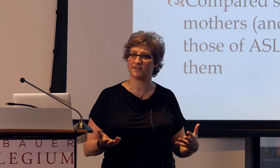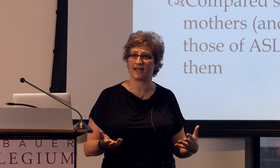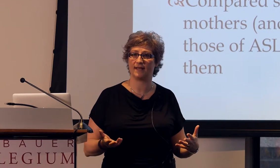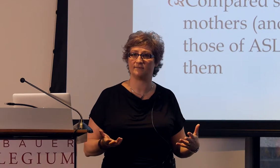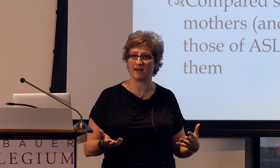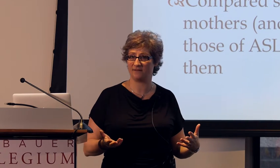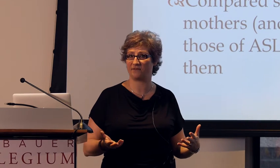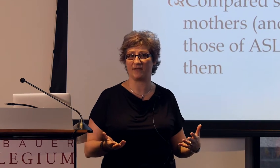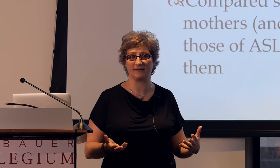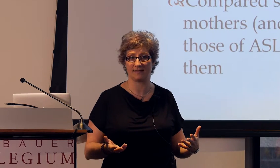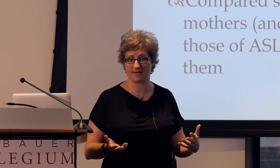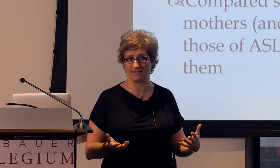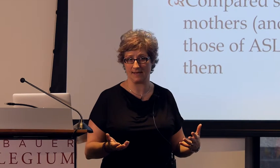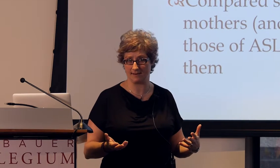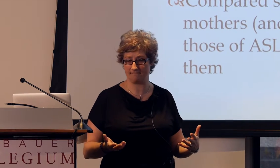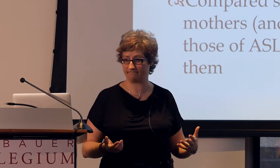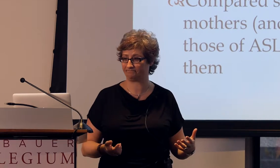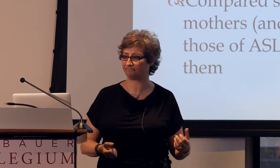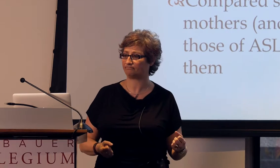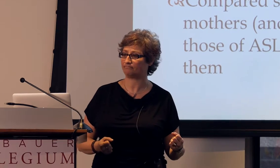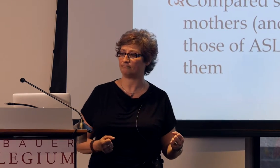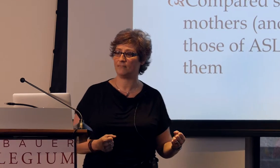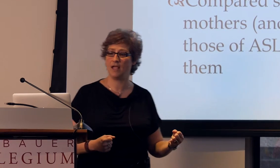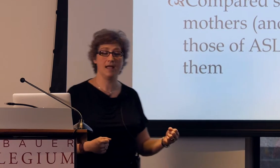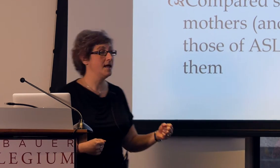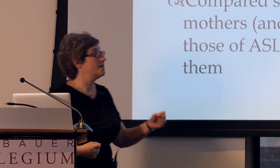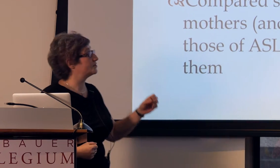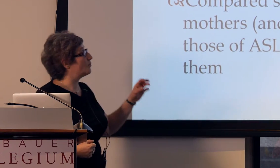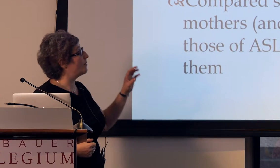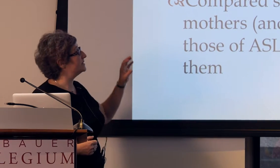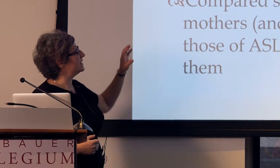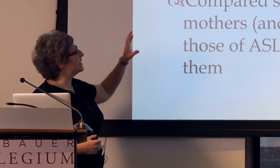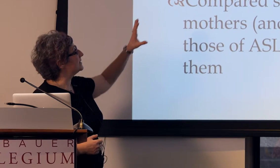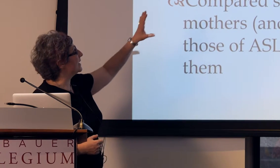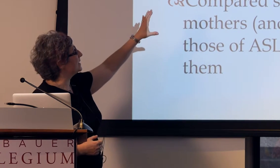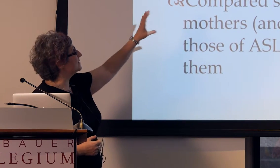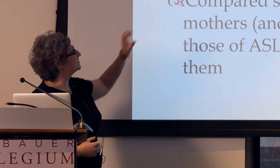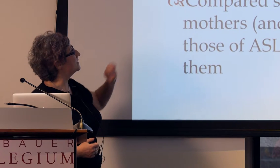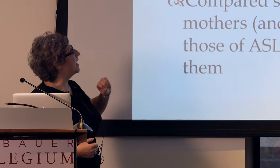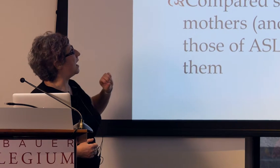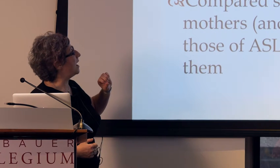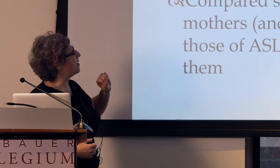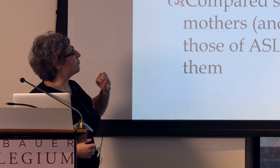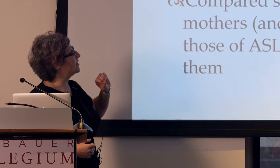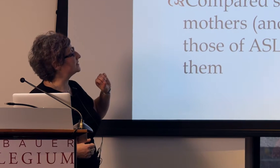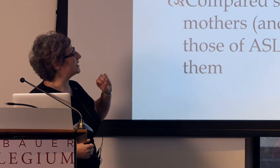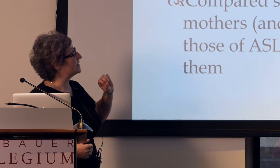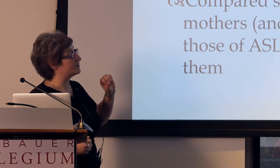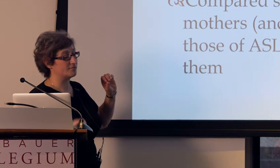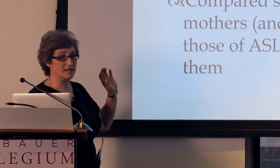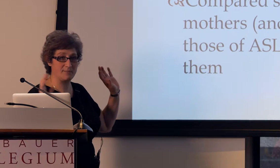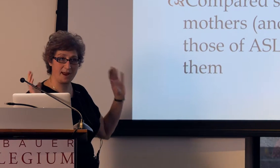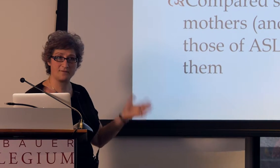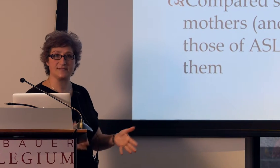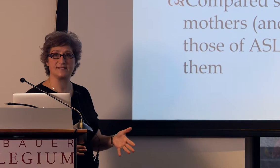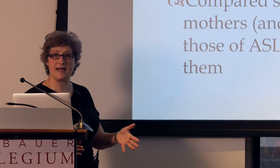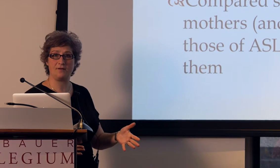to understand many of the things that they said. So what we did is we decided to really pair this down.